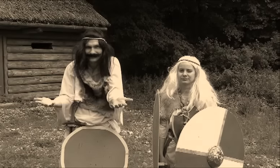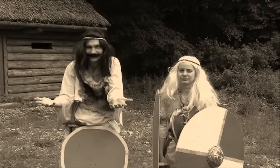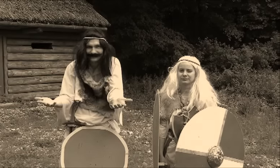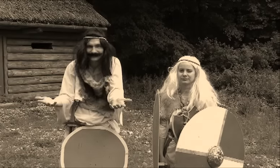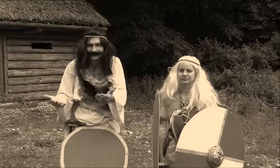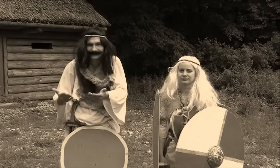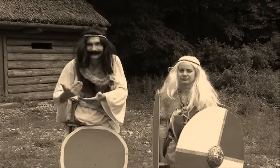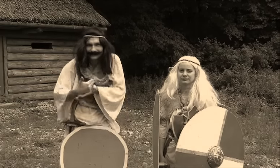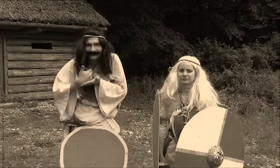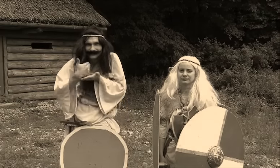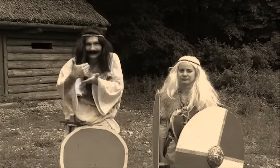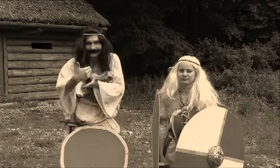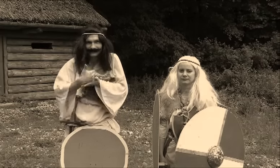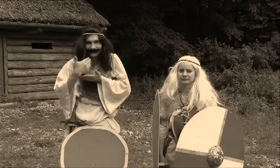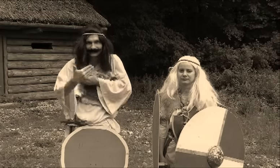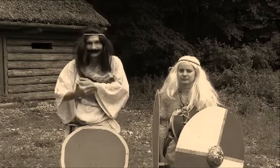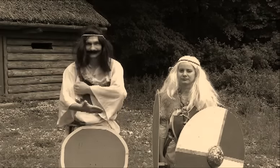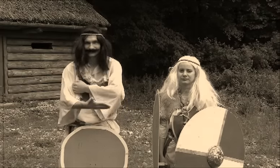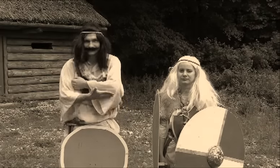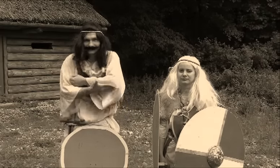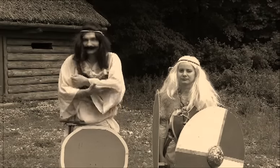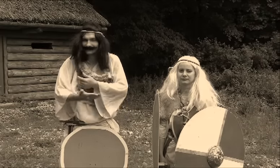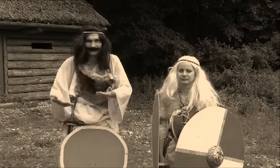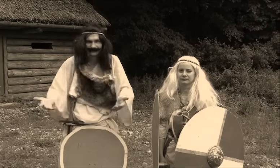Help… support…